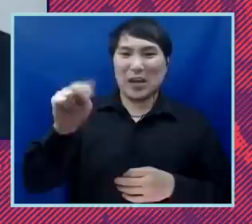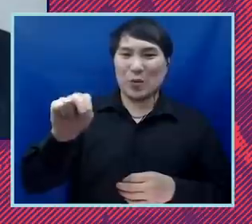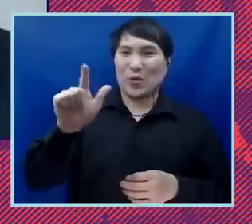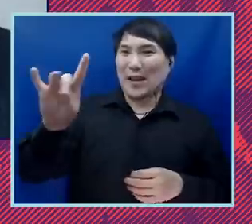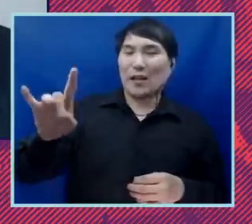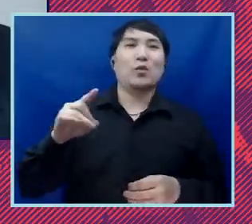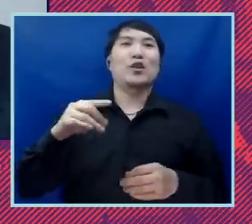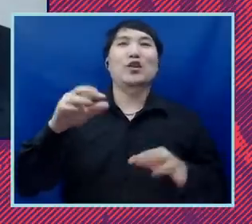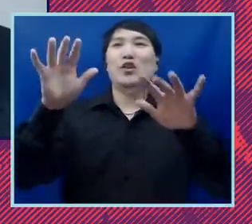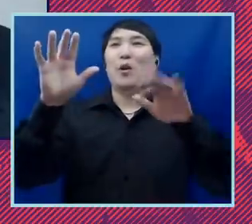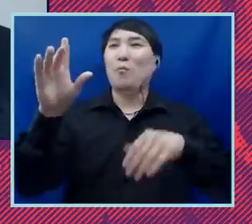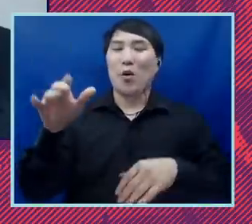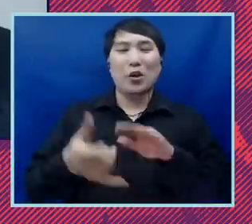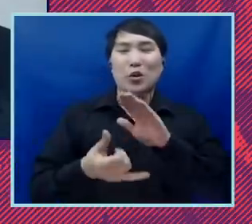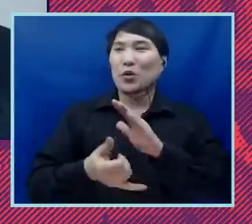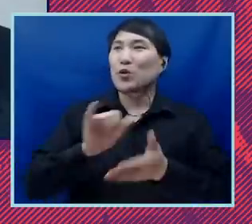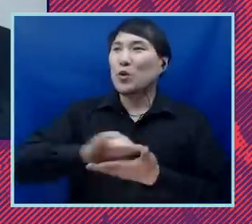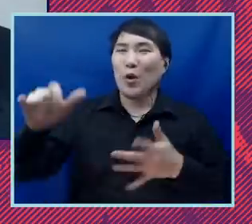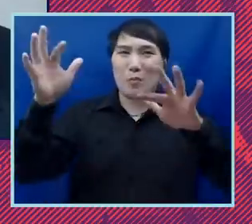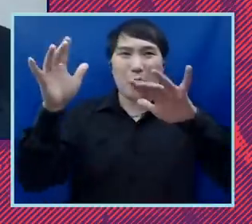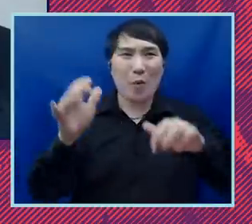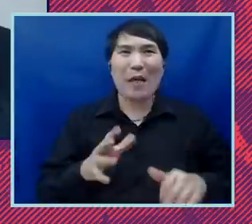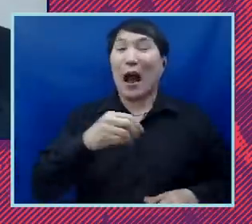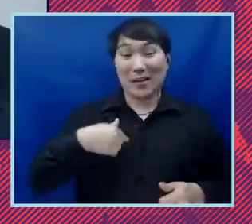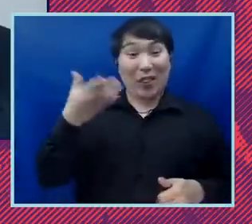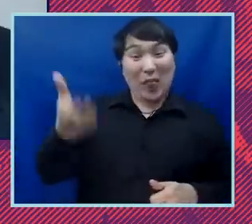Brooklyn when we got the first nationwide stay. I remember that. I was there. So go ahead. I'm sorry